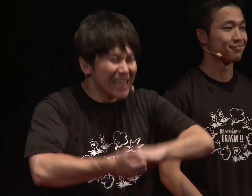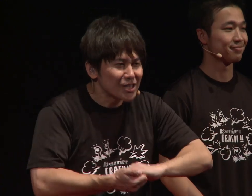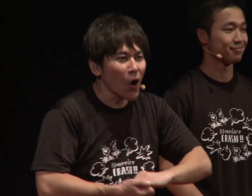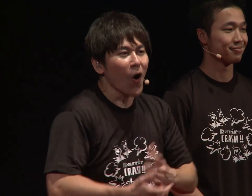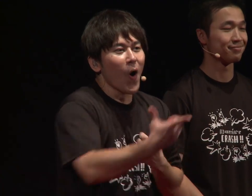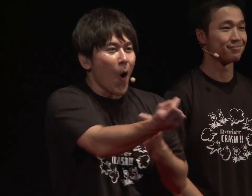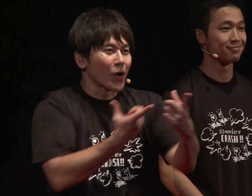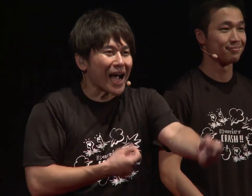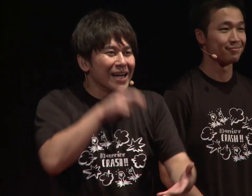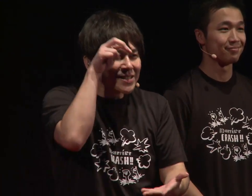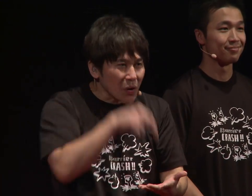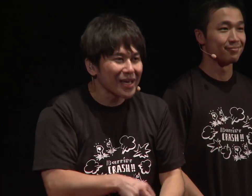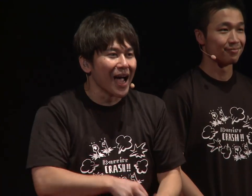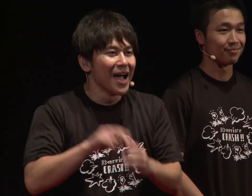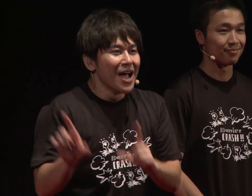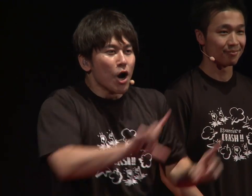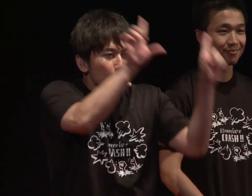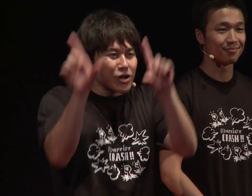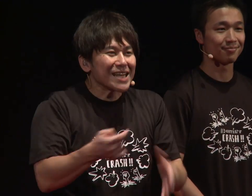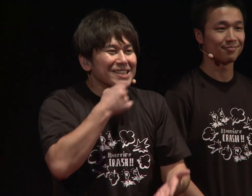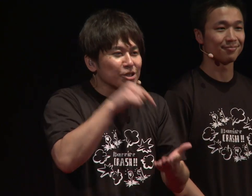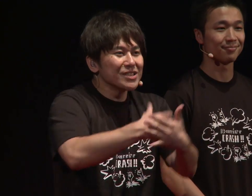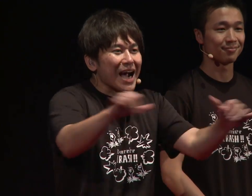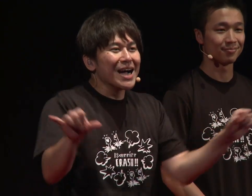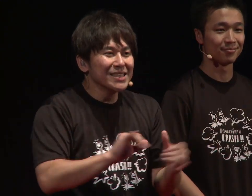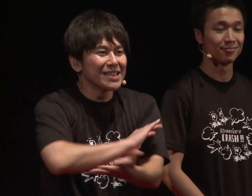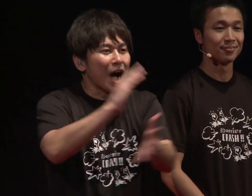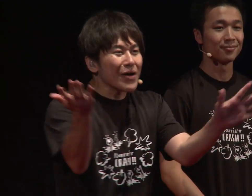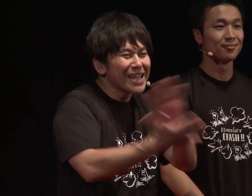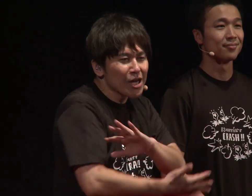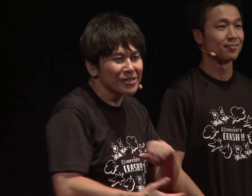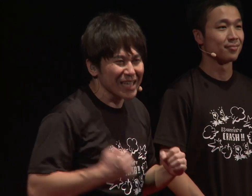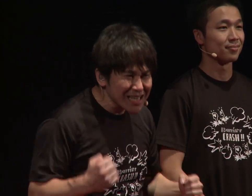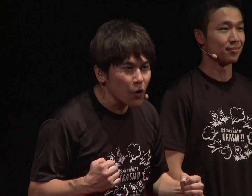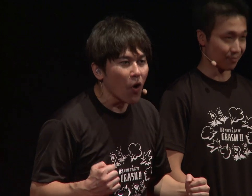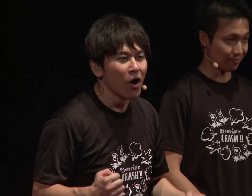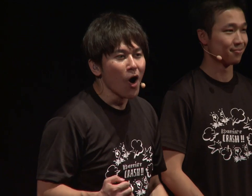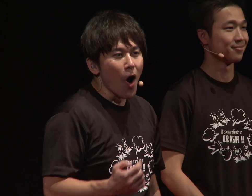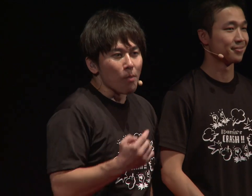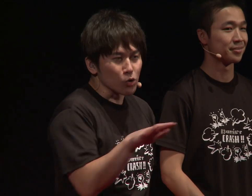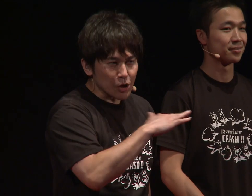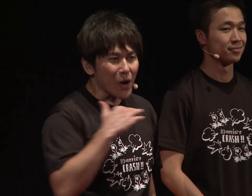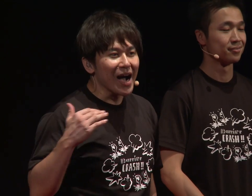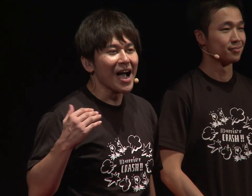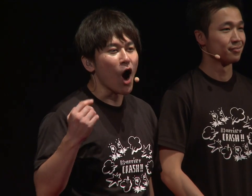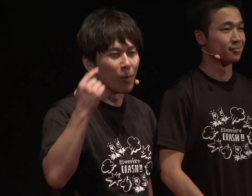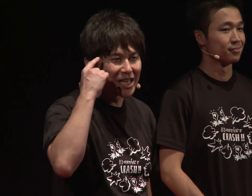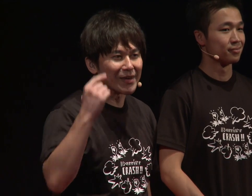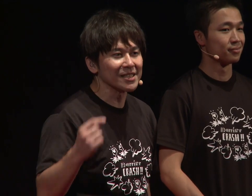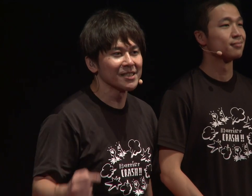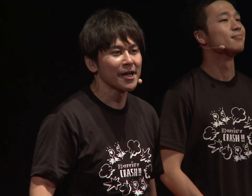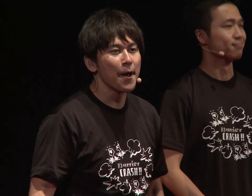society could change and become more livable for everyone.